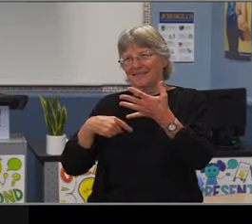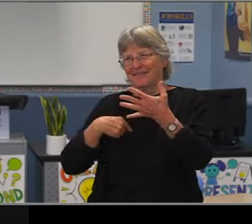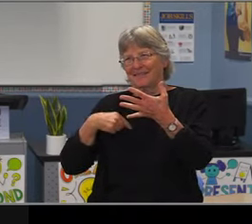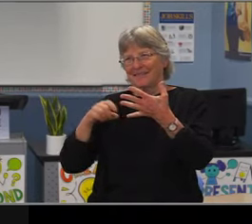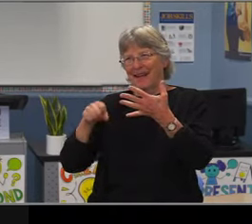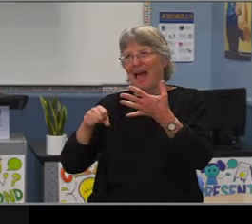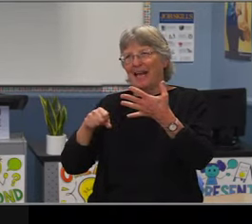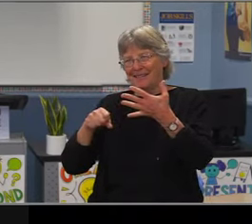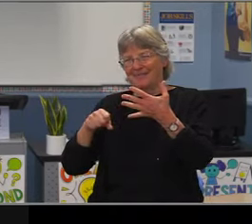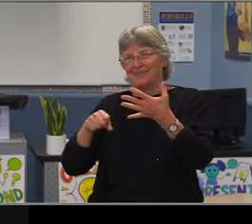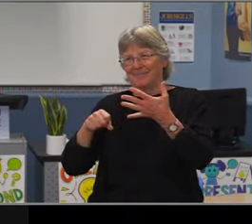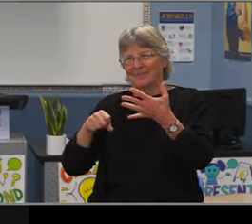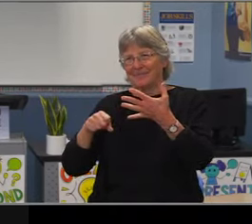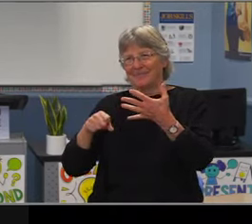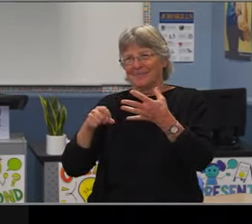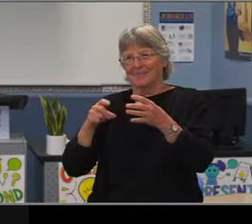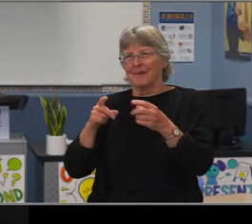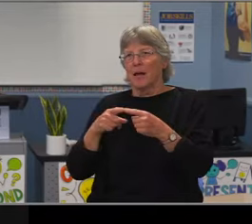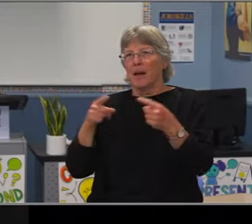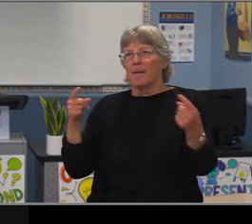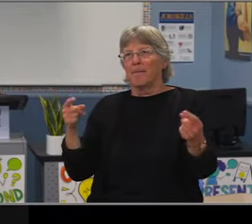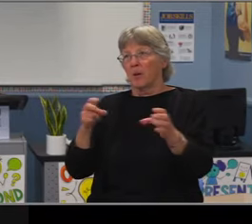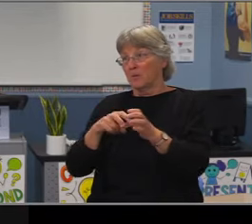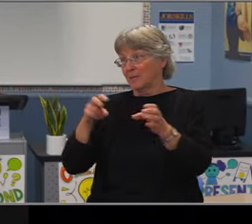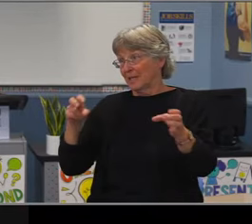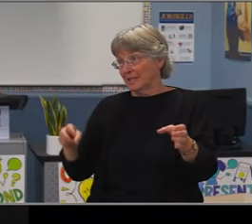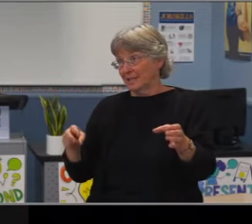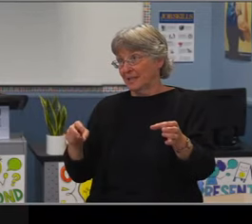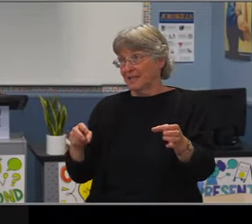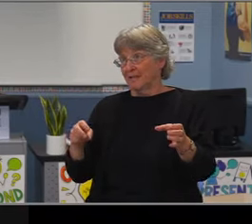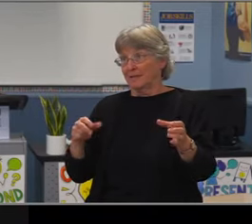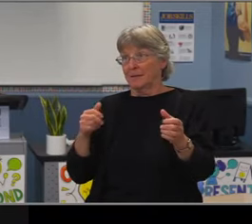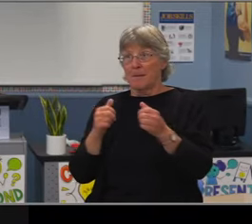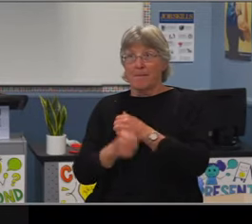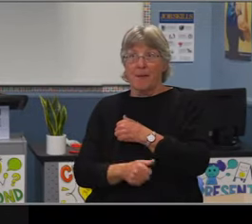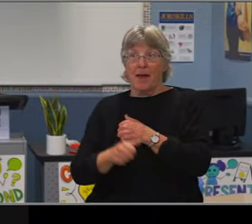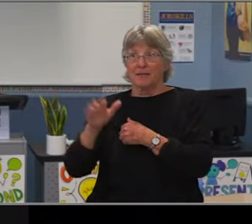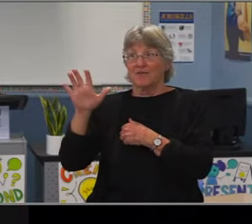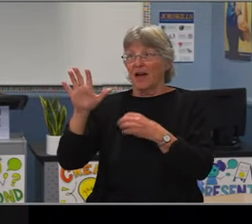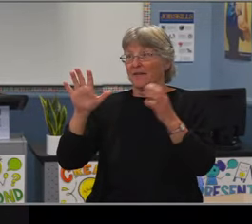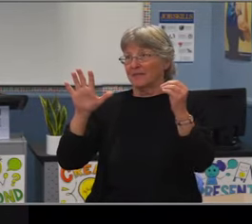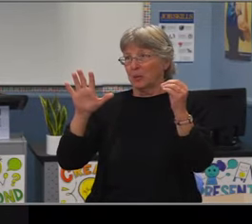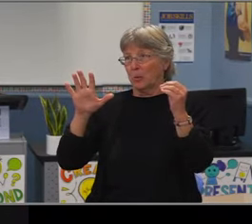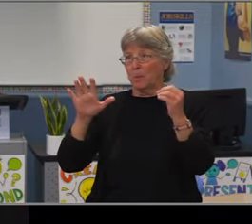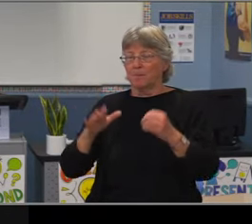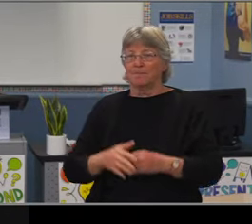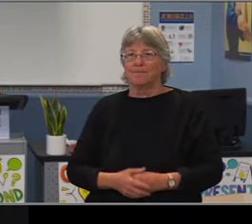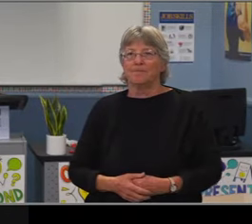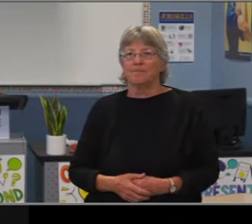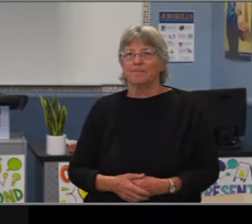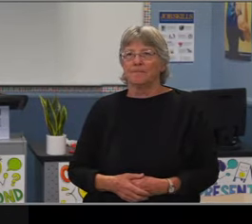and very, very interested in serving. I did share with them your comments about